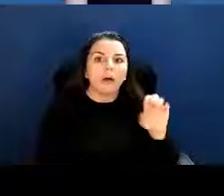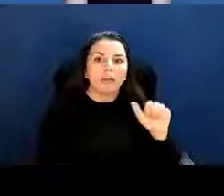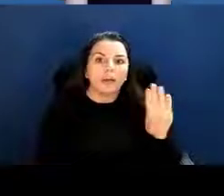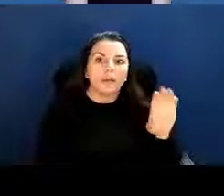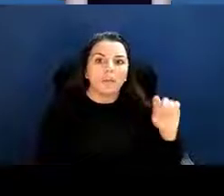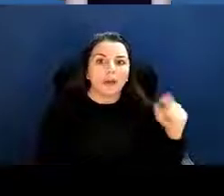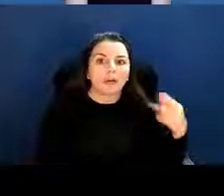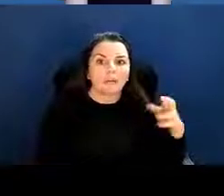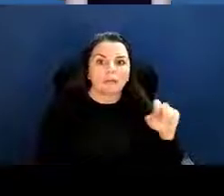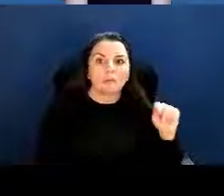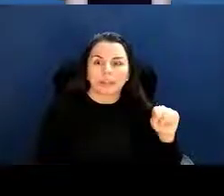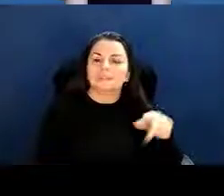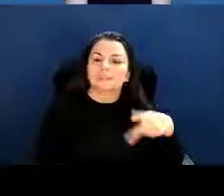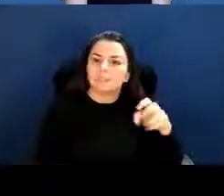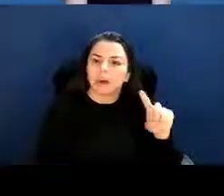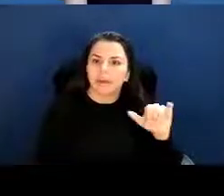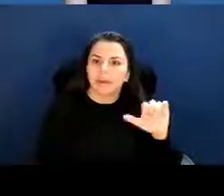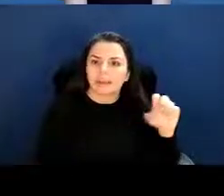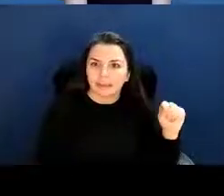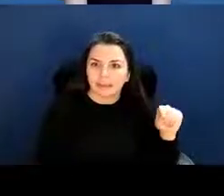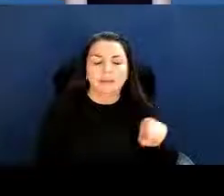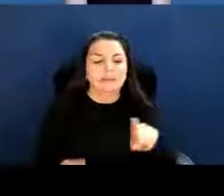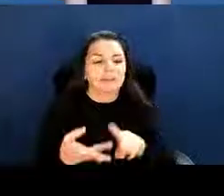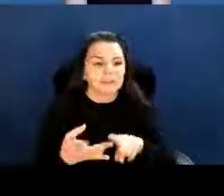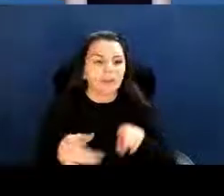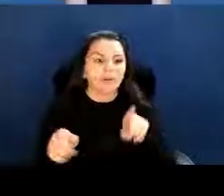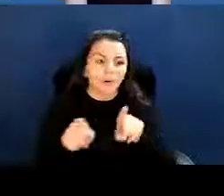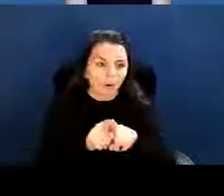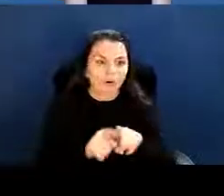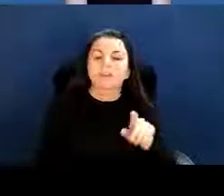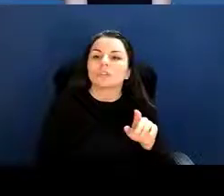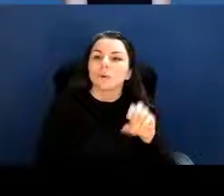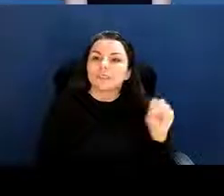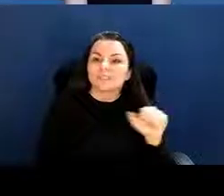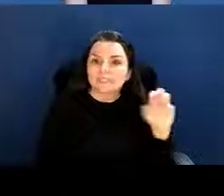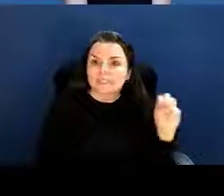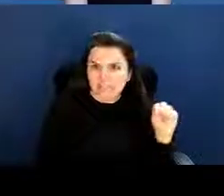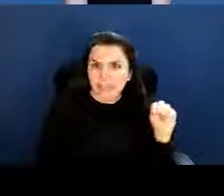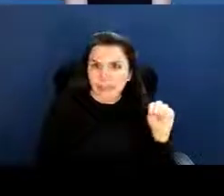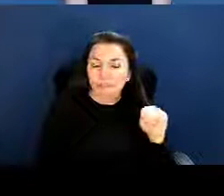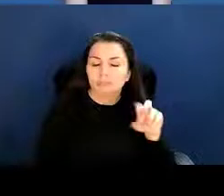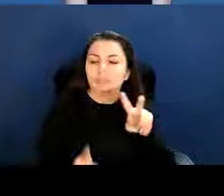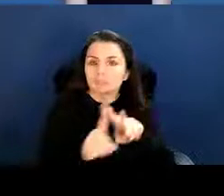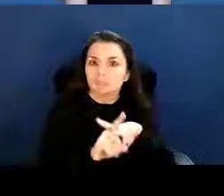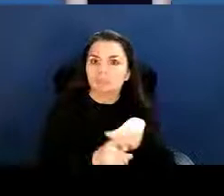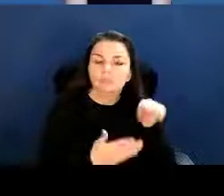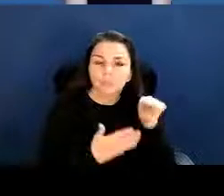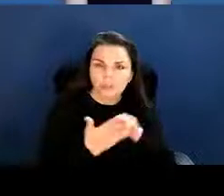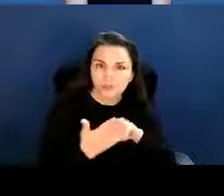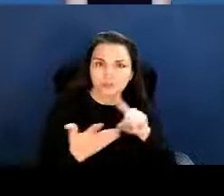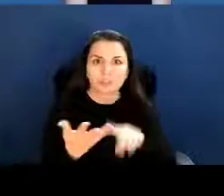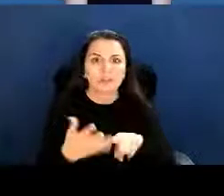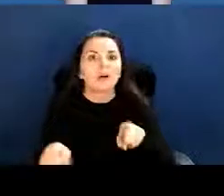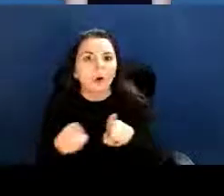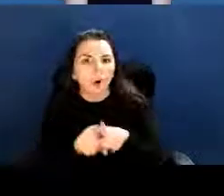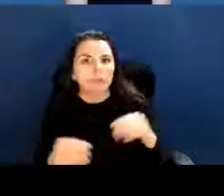SAM registration, policy resubmission applications, who can apply for funding,